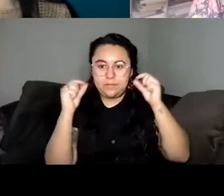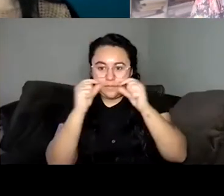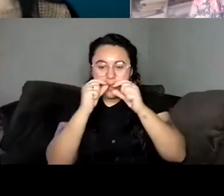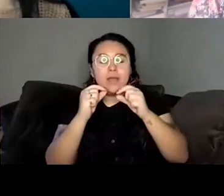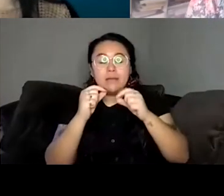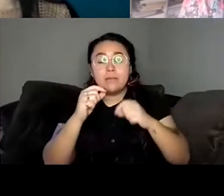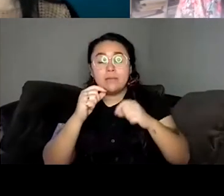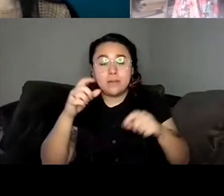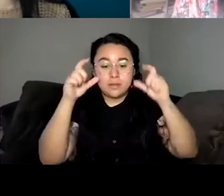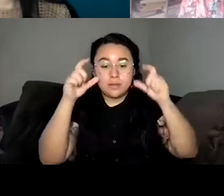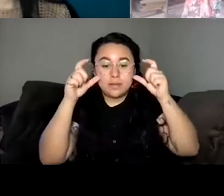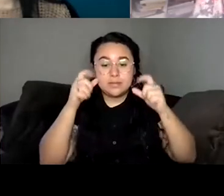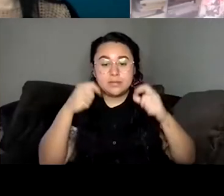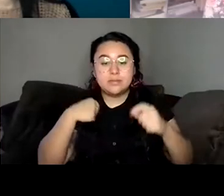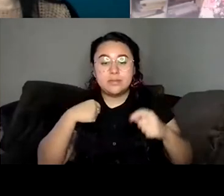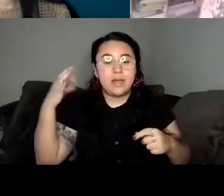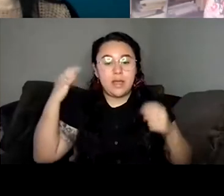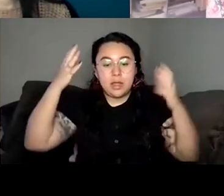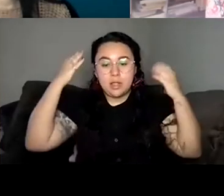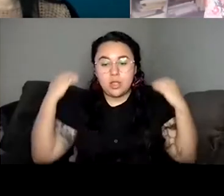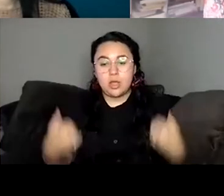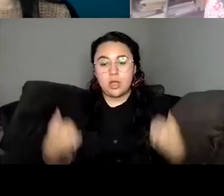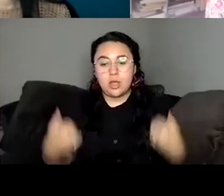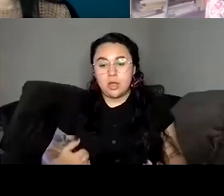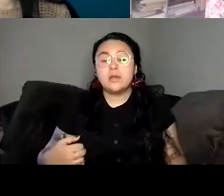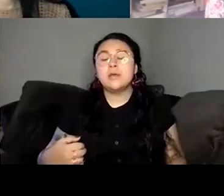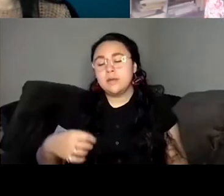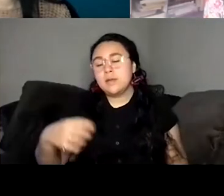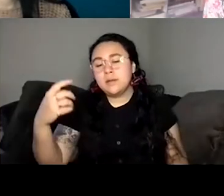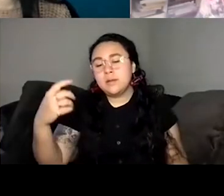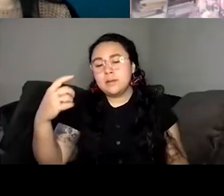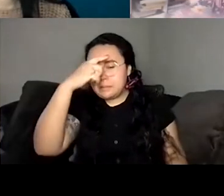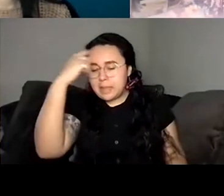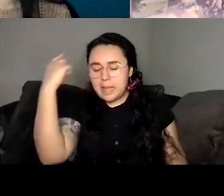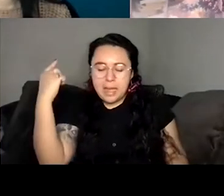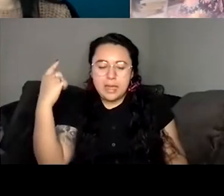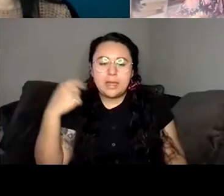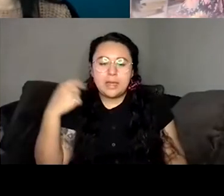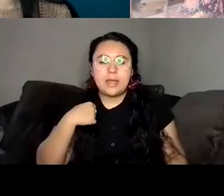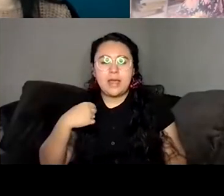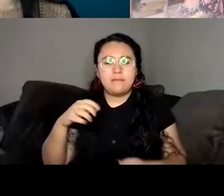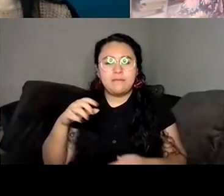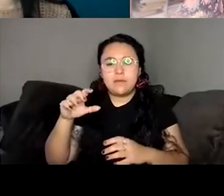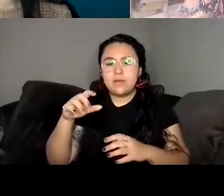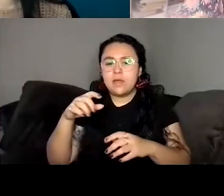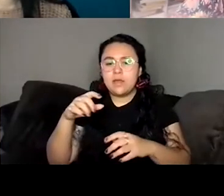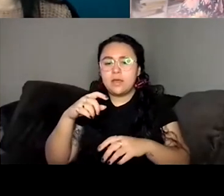radio and some books behind me. Thank you for that beautiful reading and that beautiful